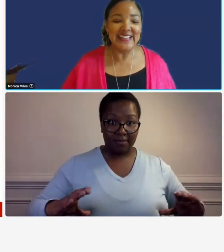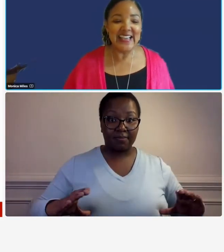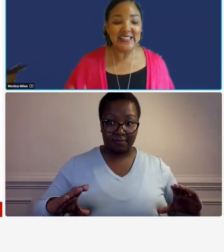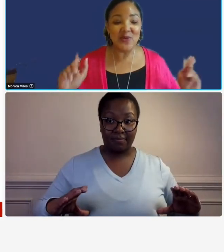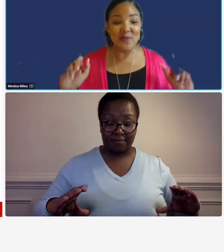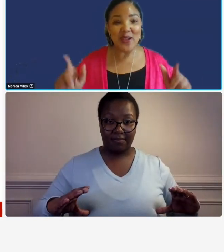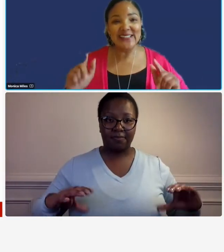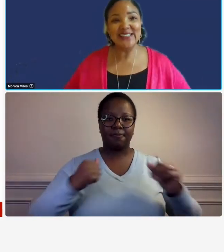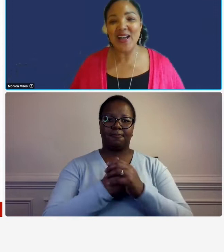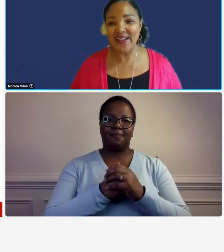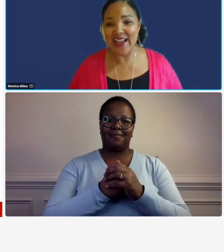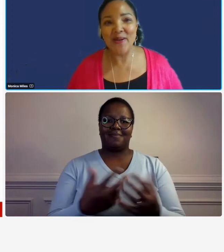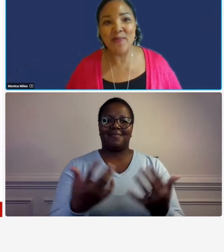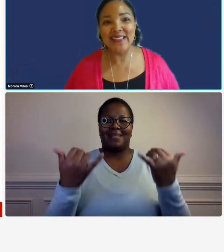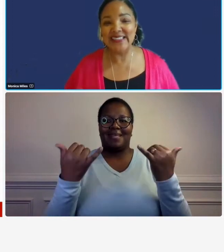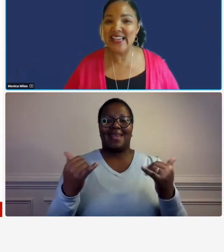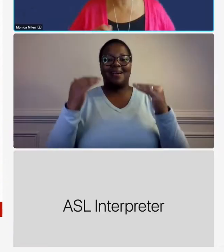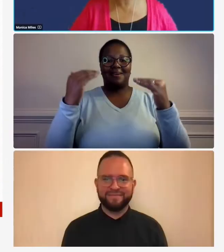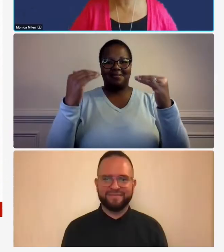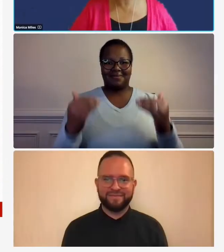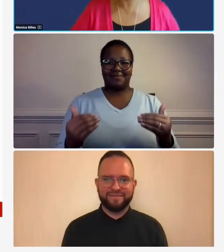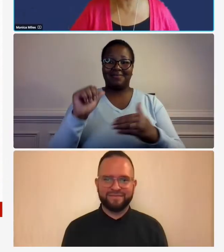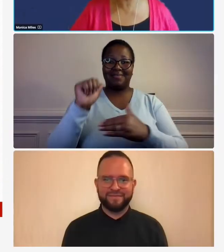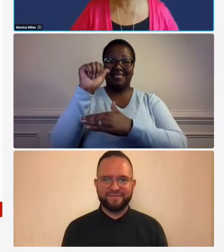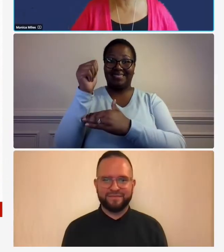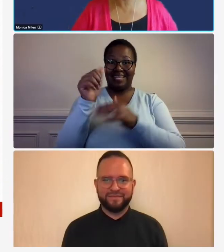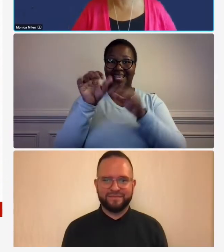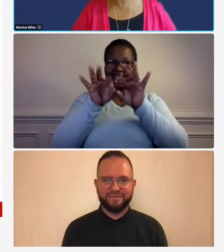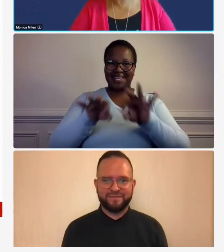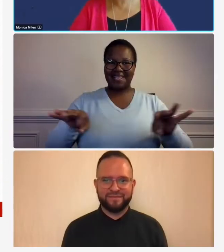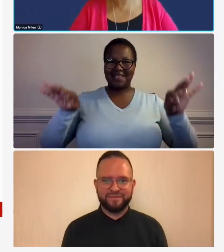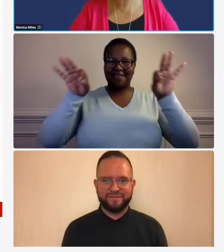okay so we're about to talk now about the 10 key elements of an adequate accounting